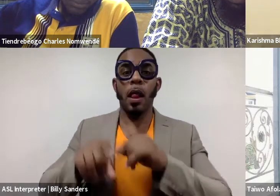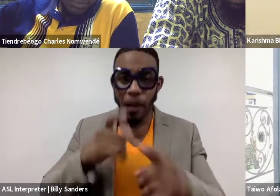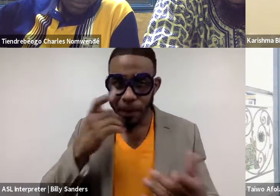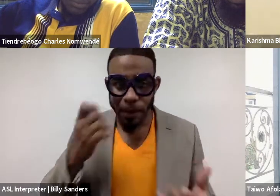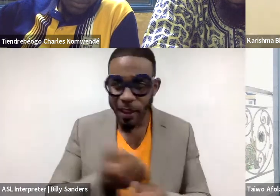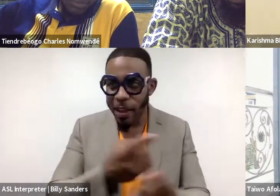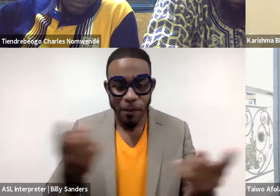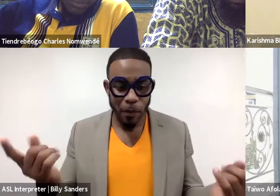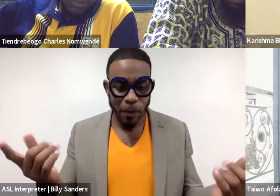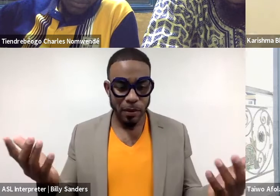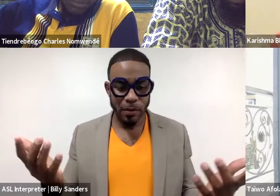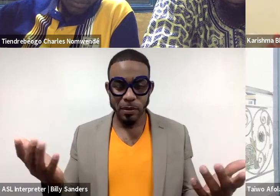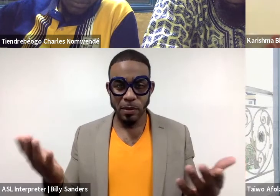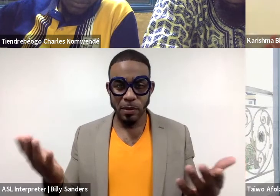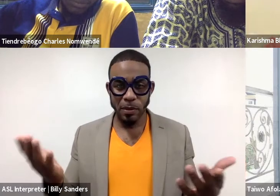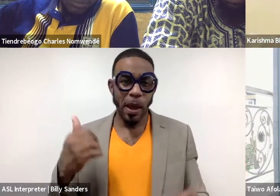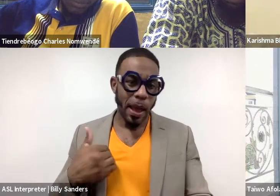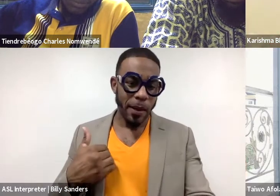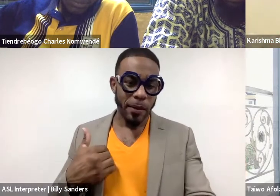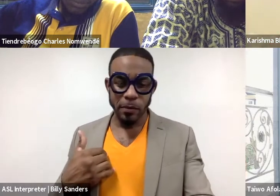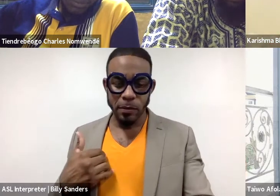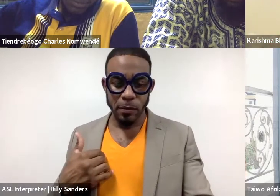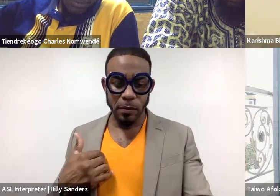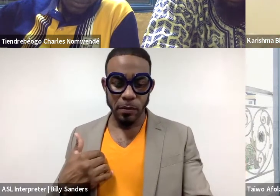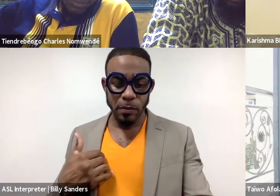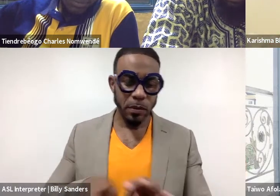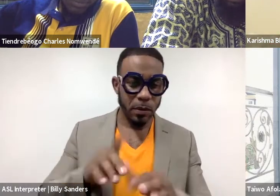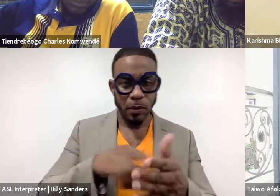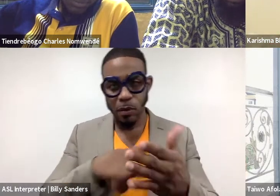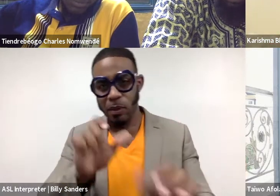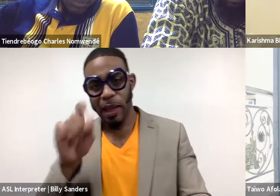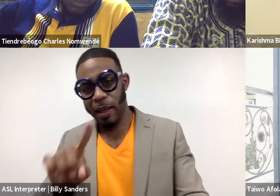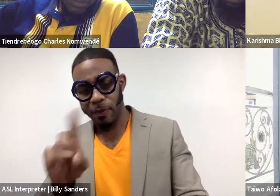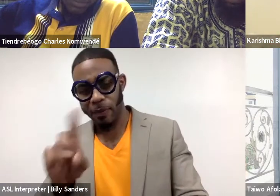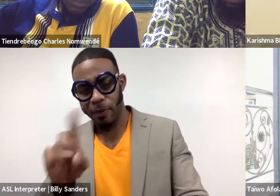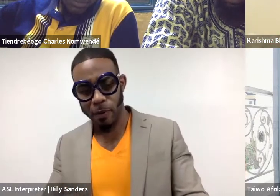and every piece will always have critiques or questions that you can ask to make it better,